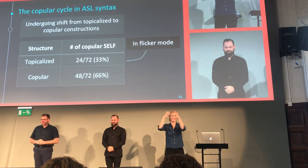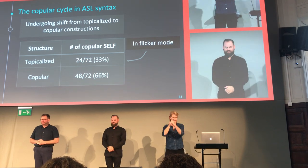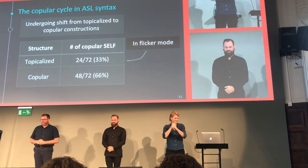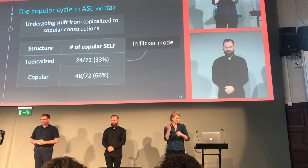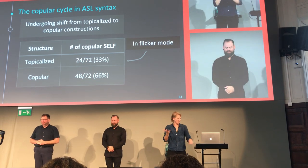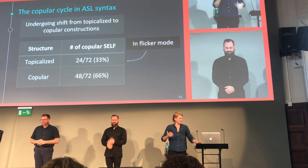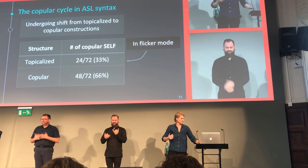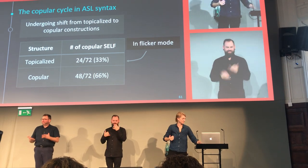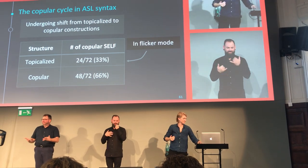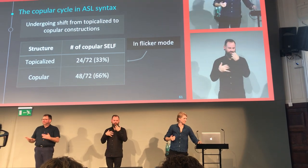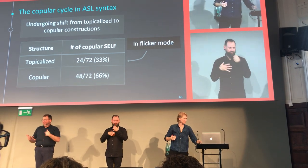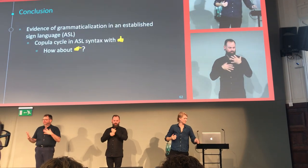In summary,